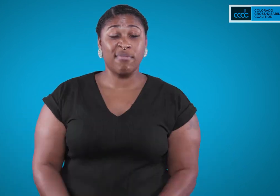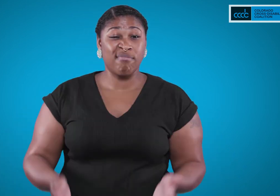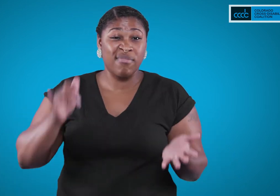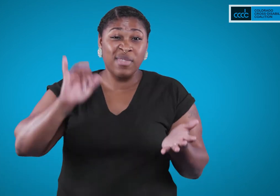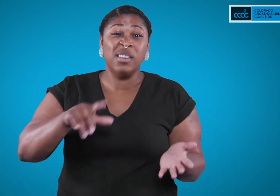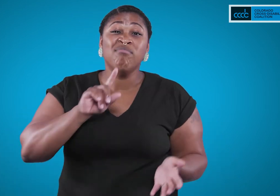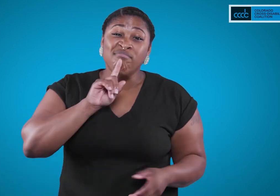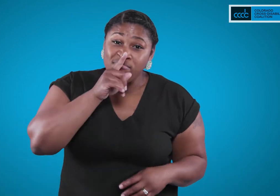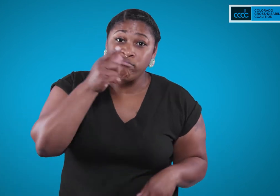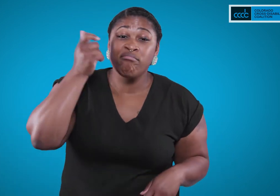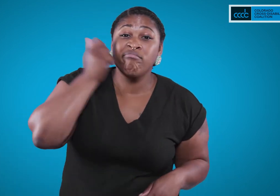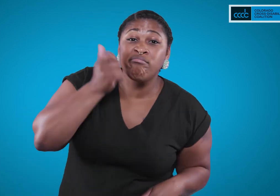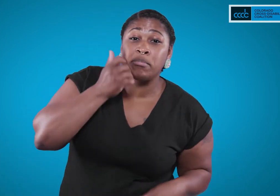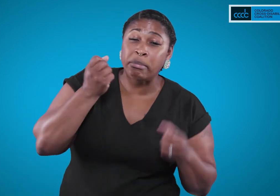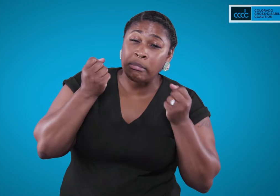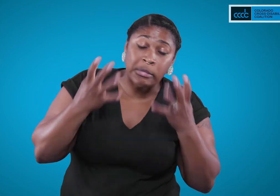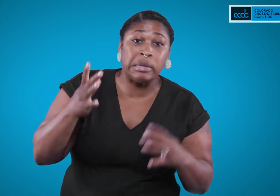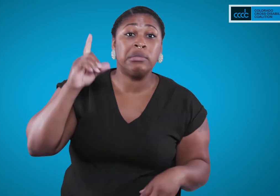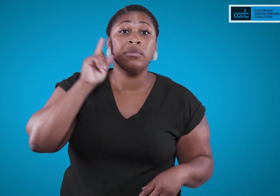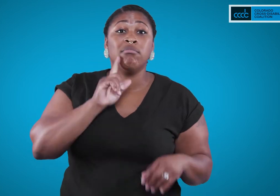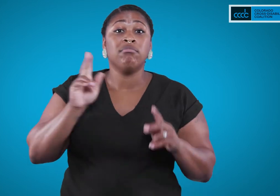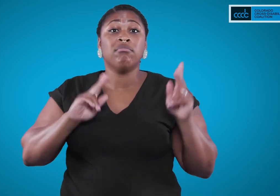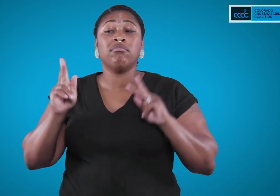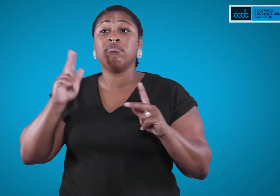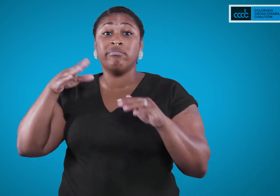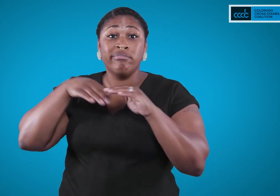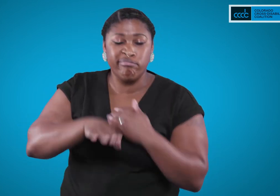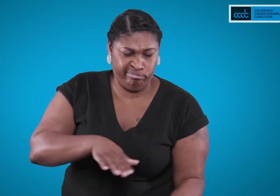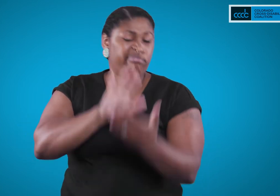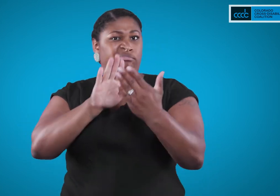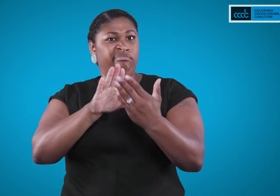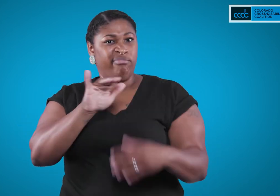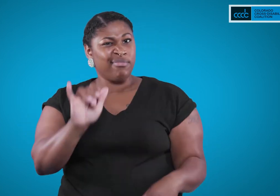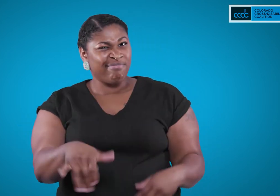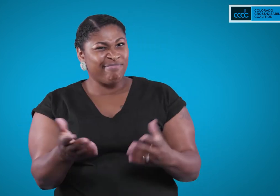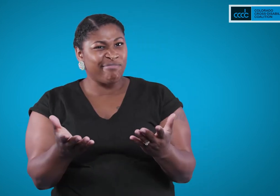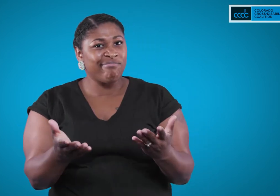This is the reality of many deaf people who come in through your doors.